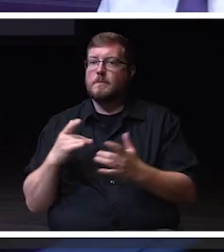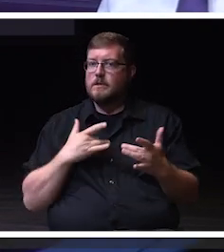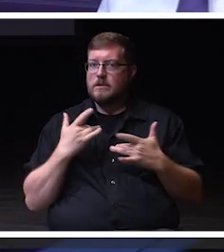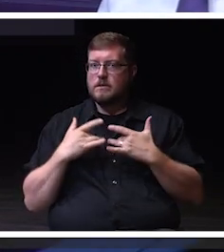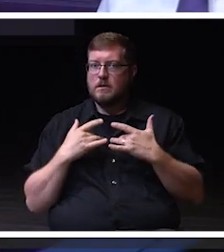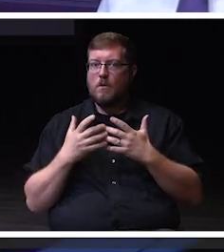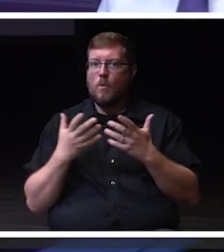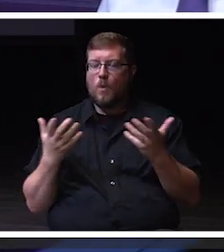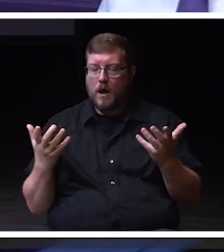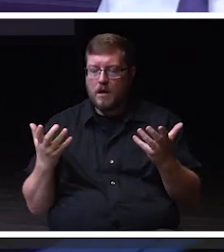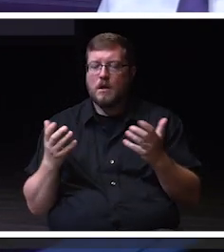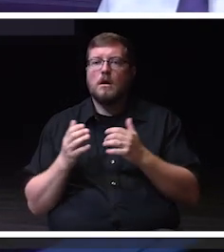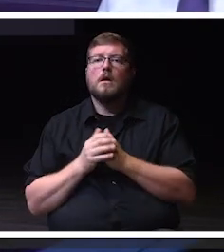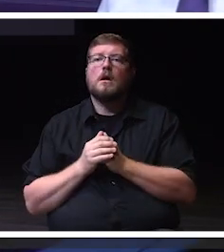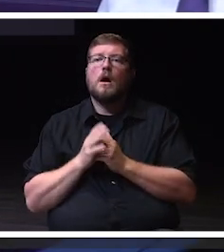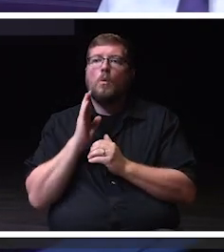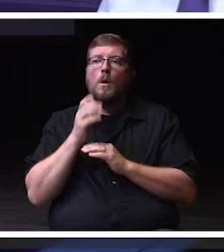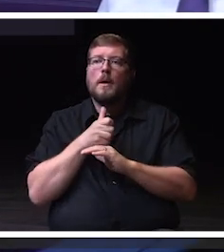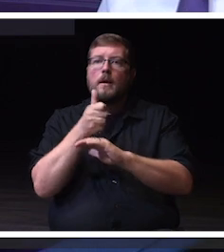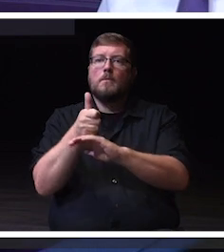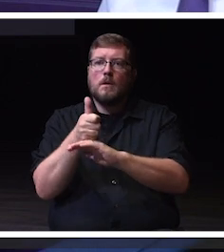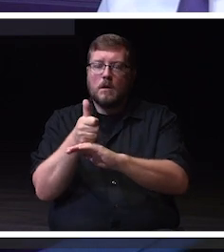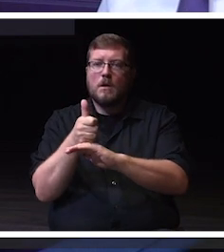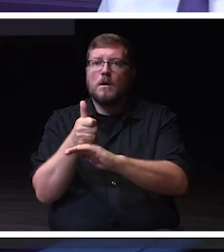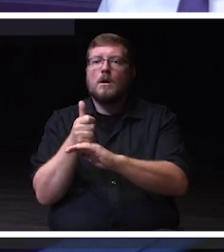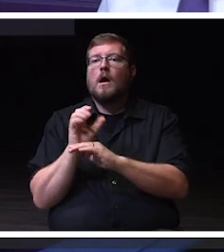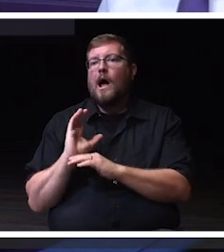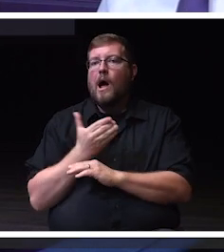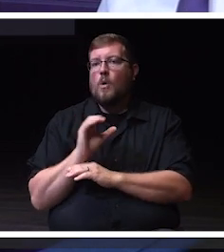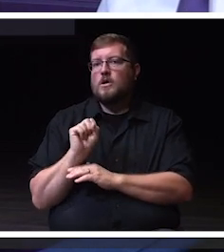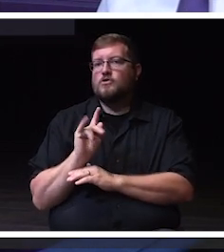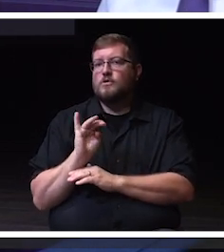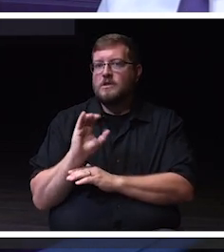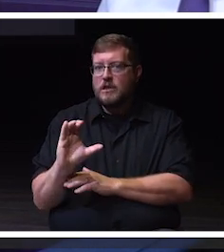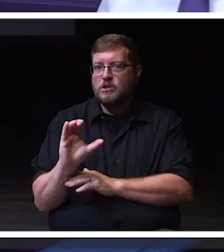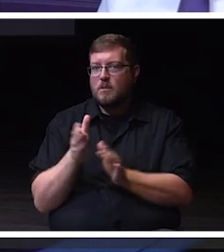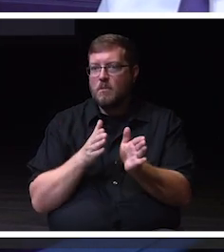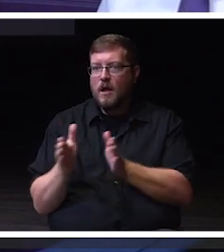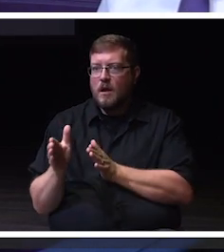and implementation of our strategic plan. We've had a working group that over the past